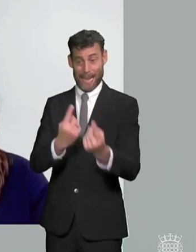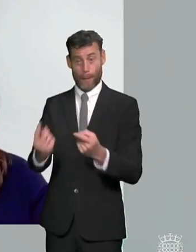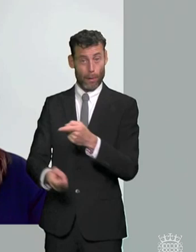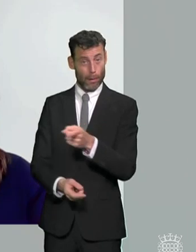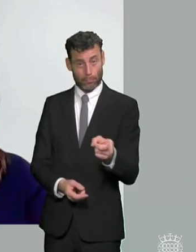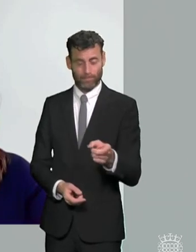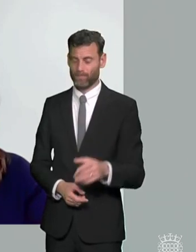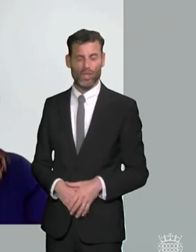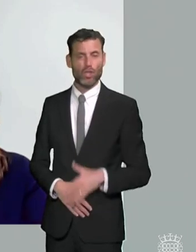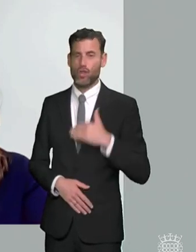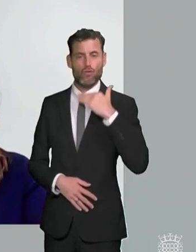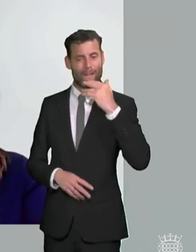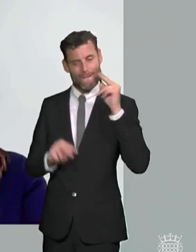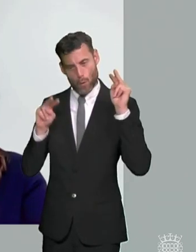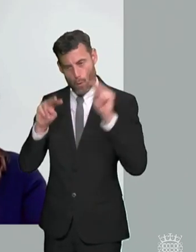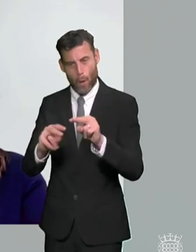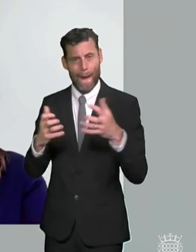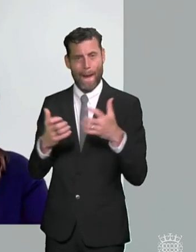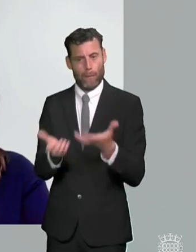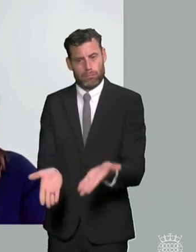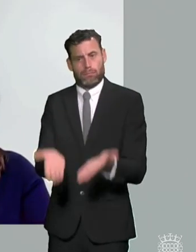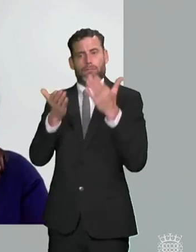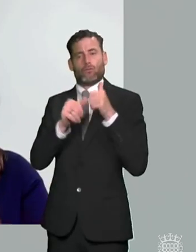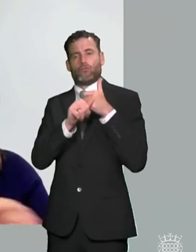both of the reviews both the independent review of children's social care and the send review